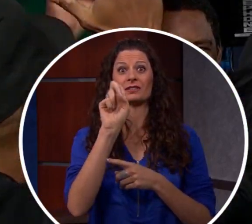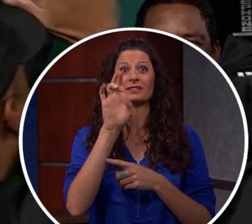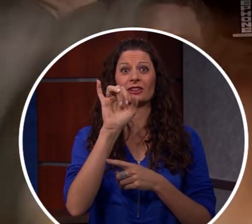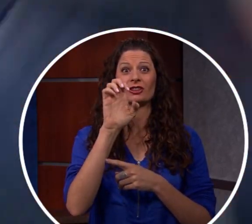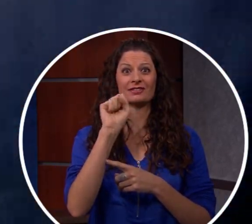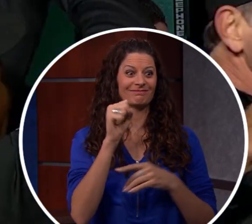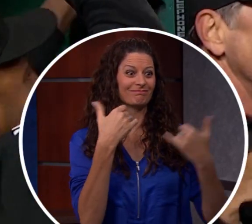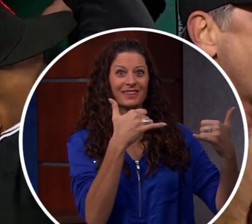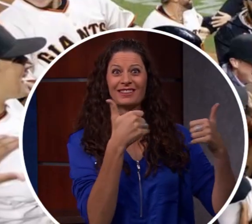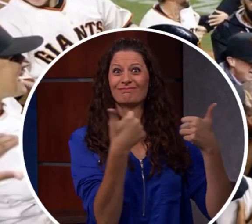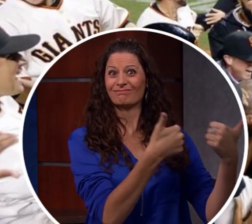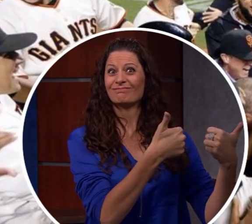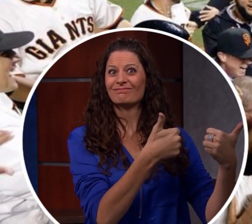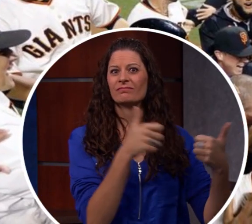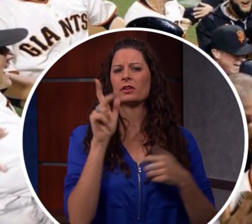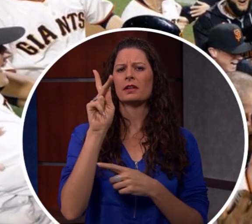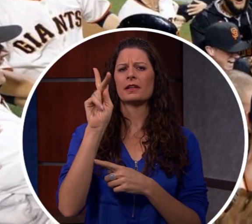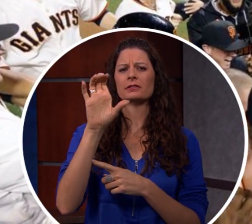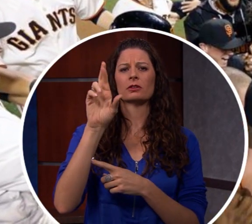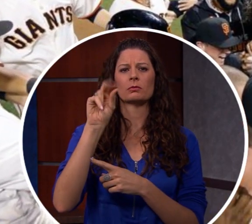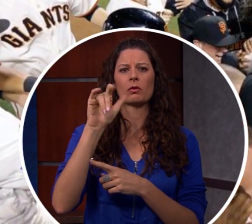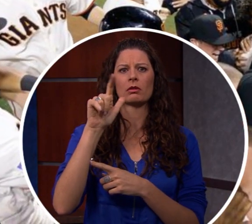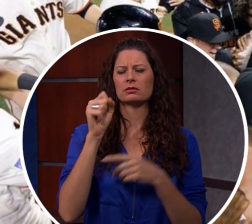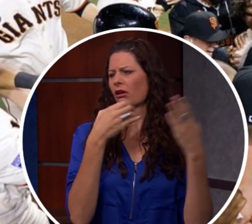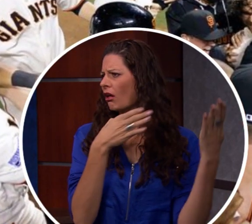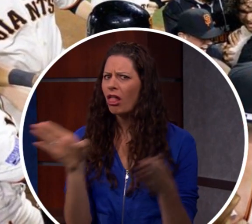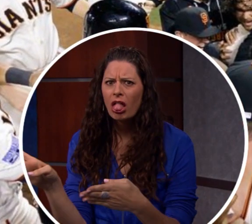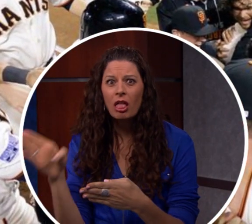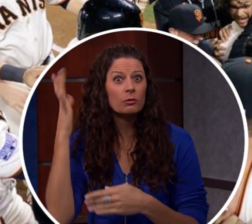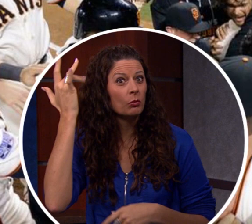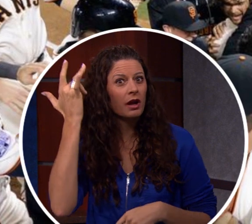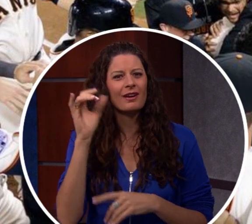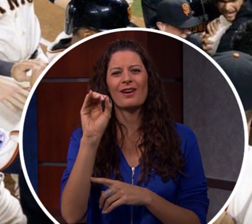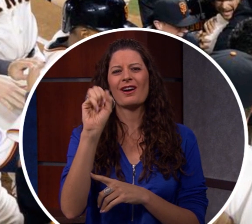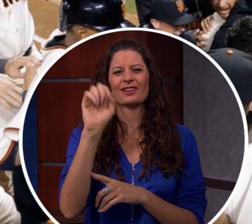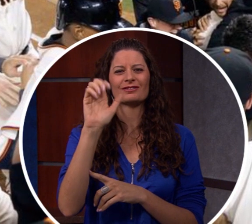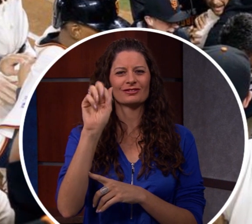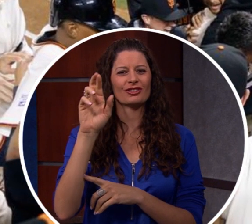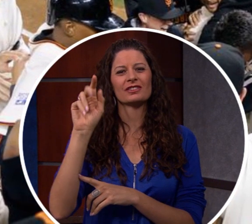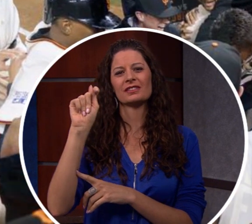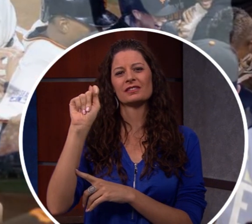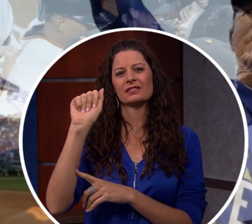In the midst of playing the world series, the KC Royals Coach stopped to speak out about